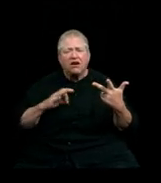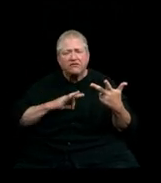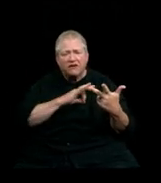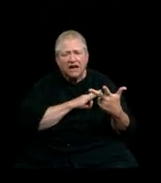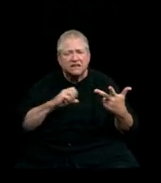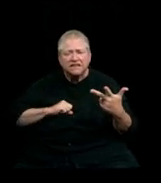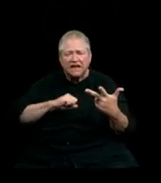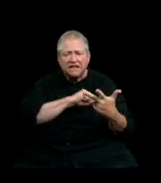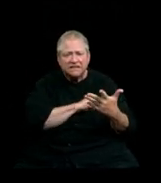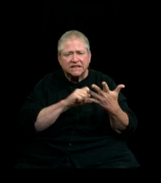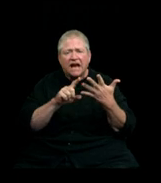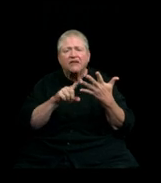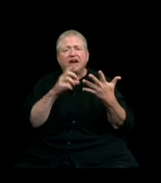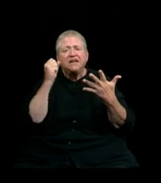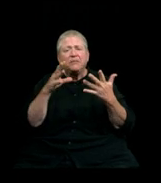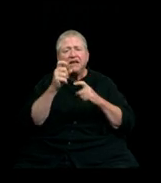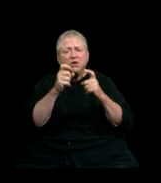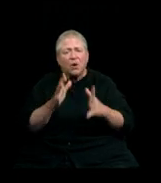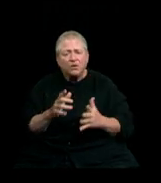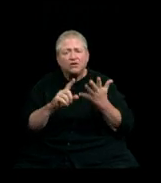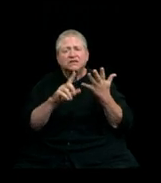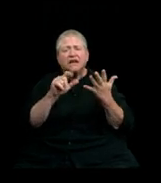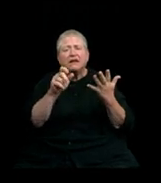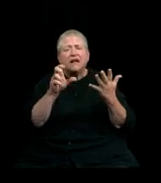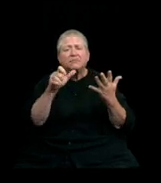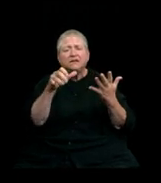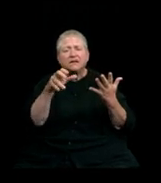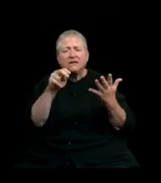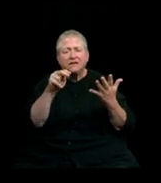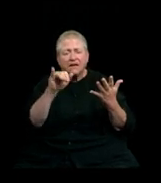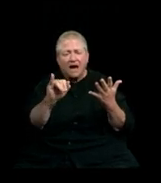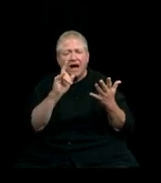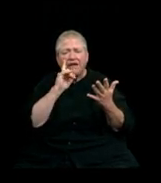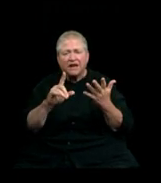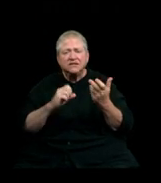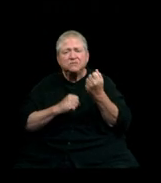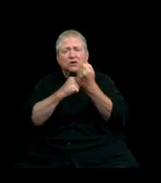and the many donors and alumni who support you through scholarships and add an extra margin of excellence.